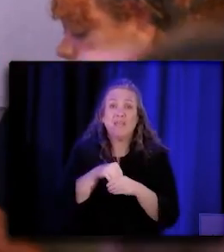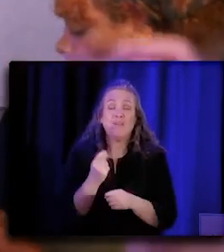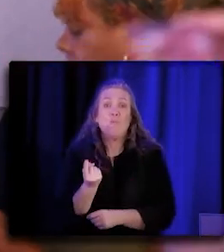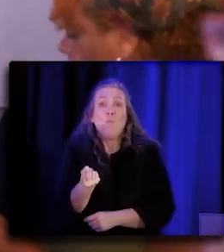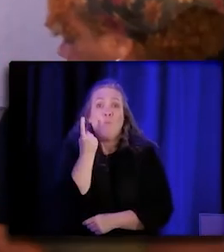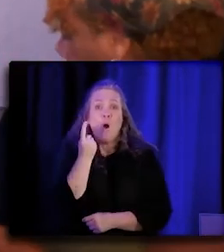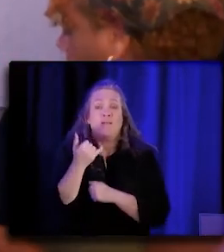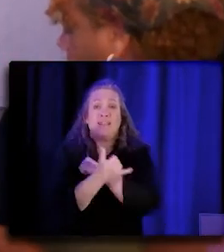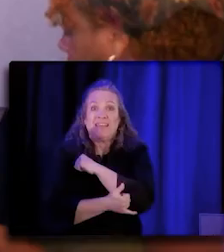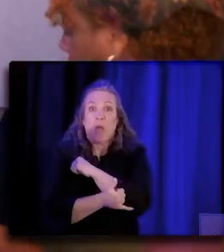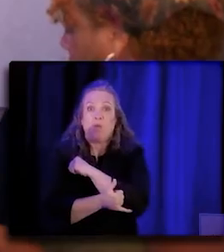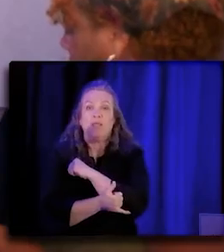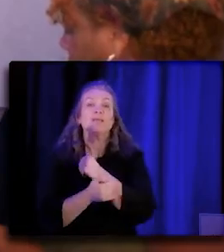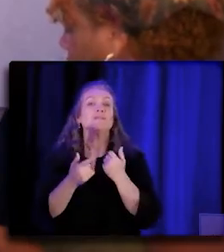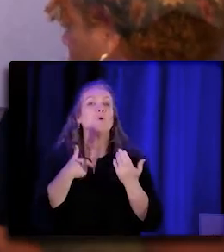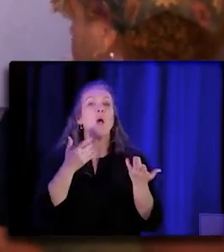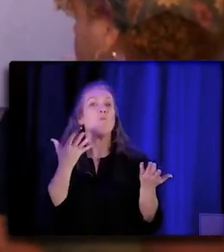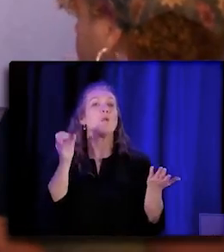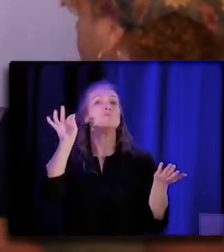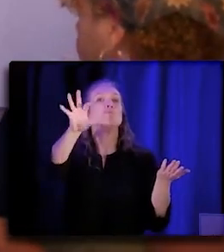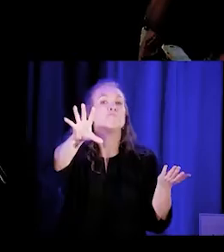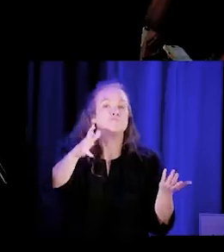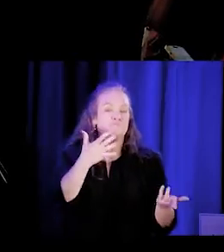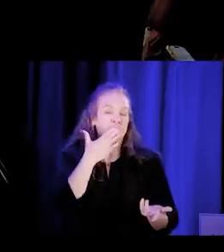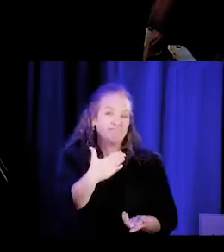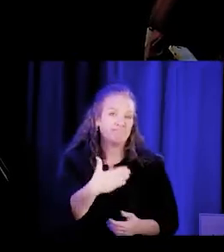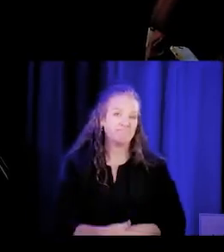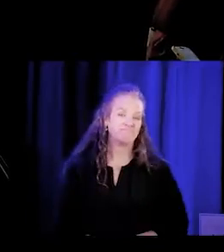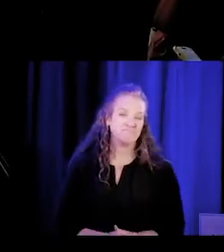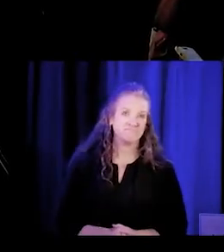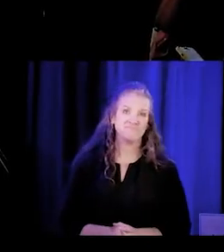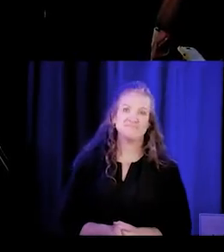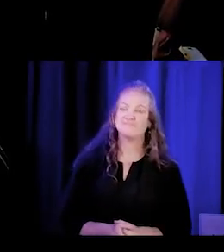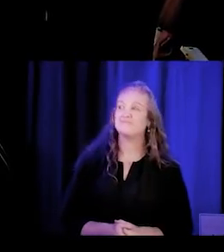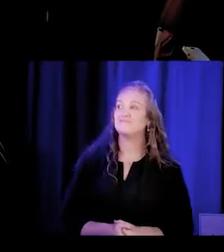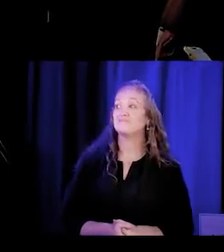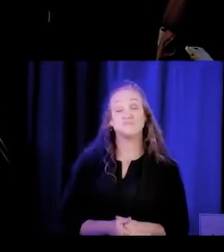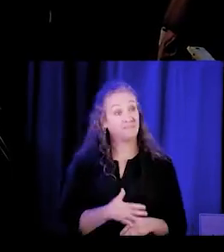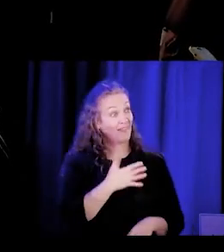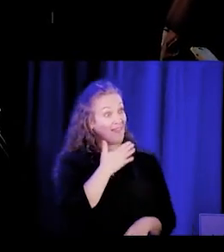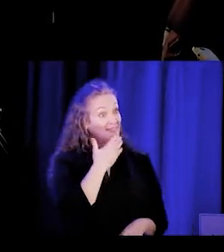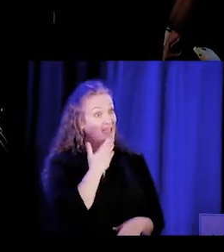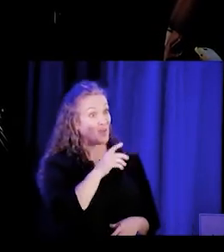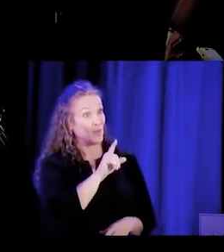So I wanted to lift that up, thank you. Yeah, great, thank you so much, Lisa, and thanks for reflecting